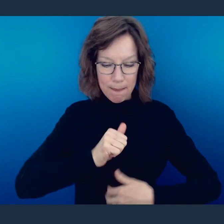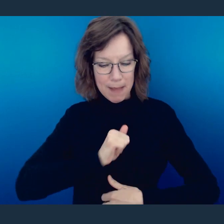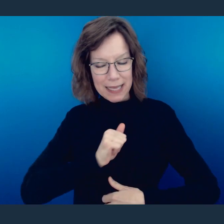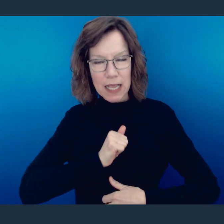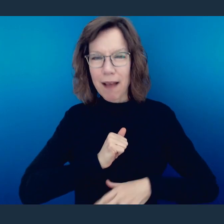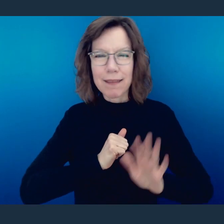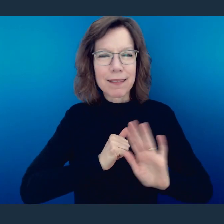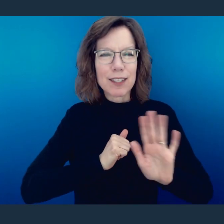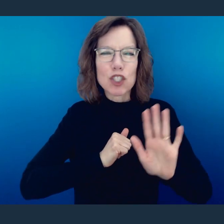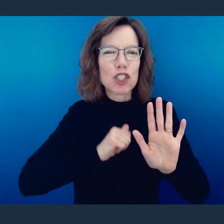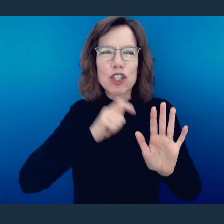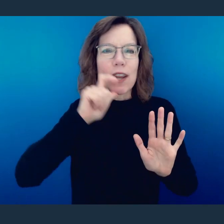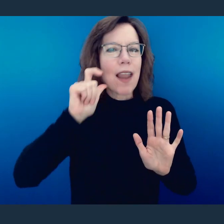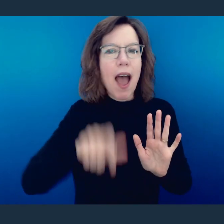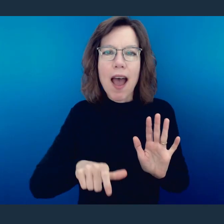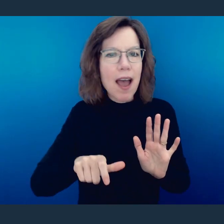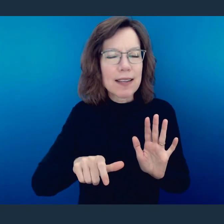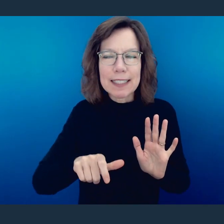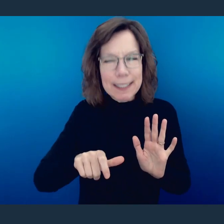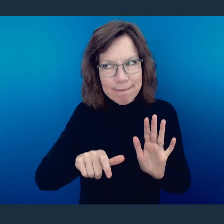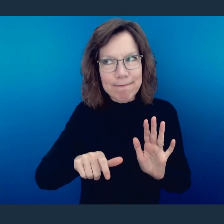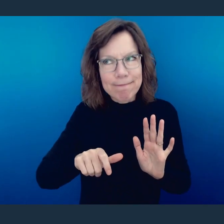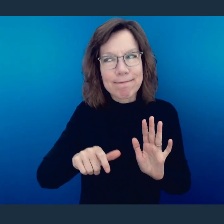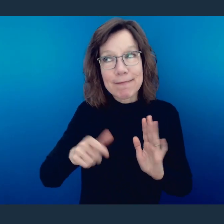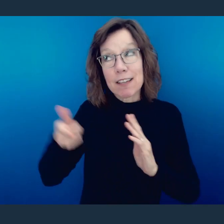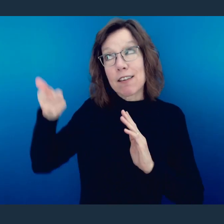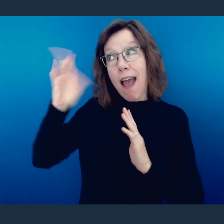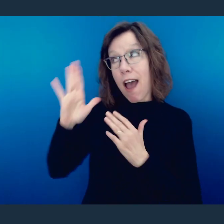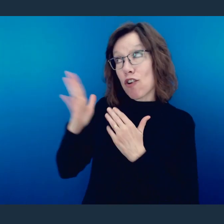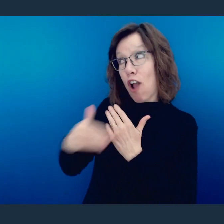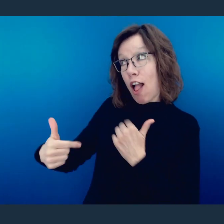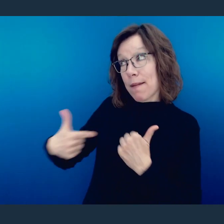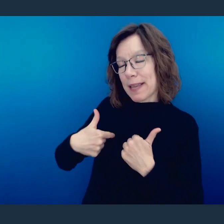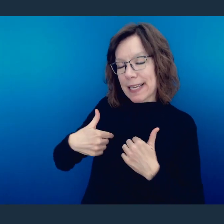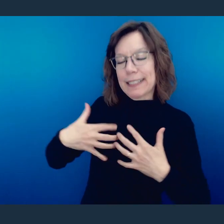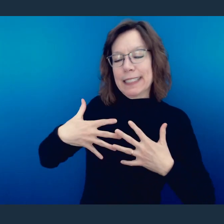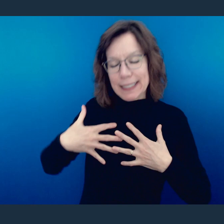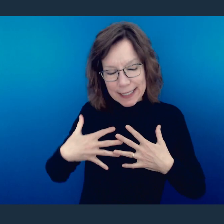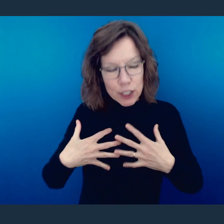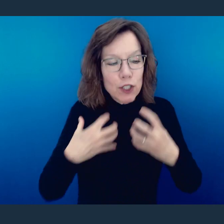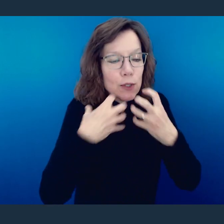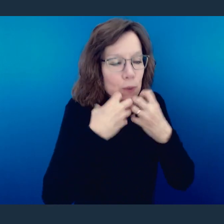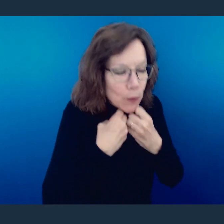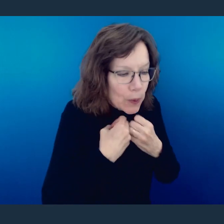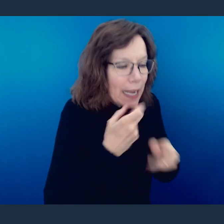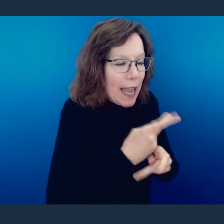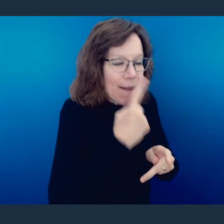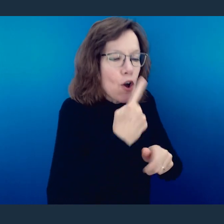own doing, but instead, what we're called to do is to make sure that we care for the